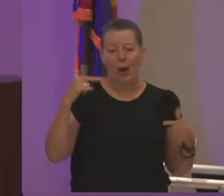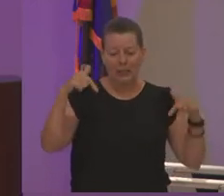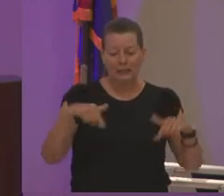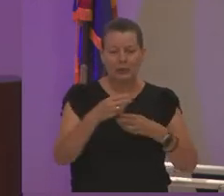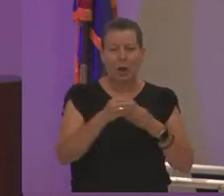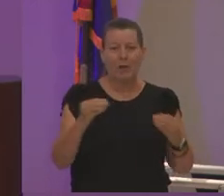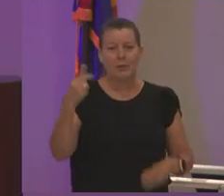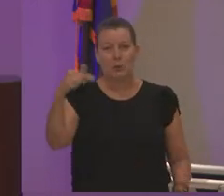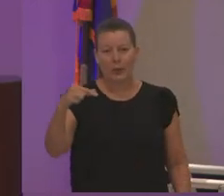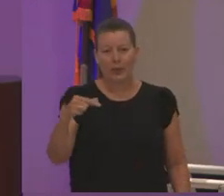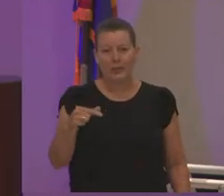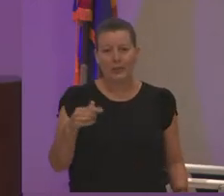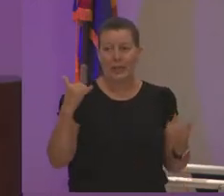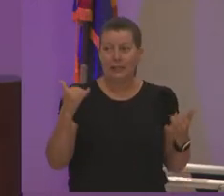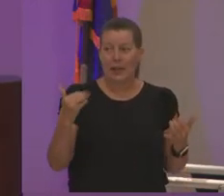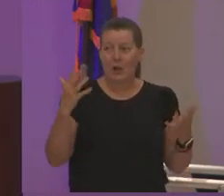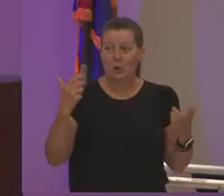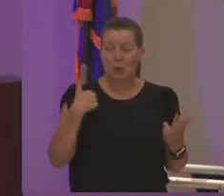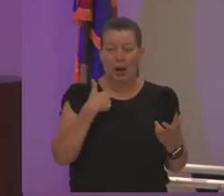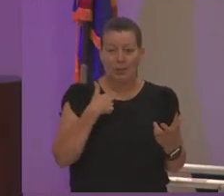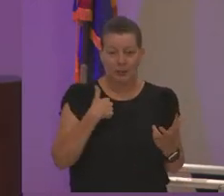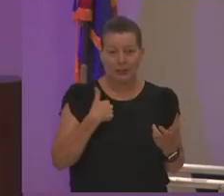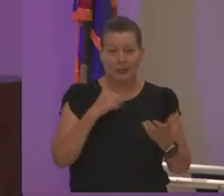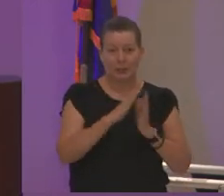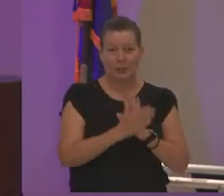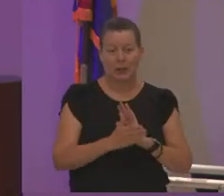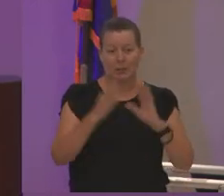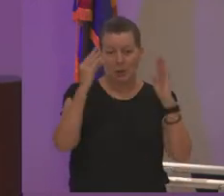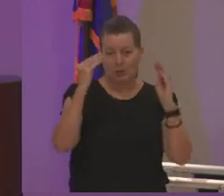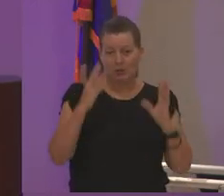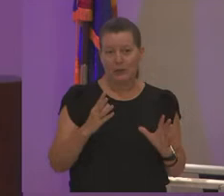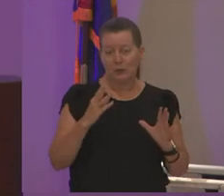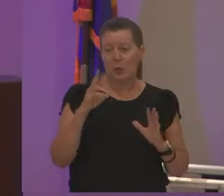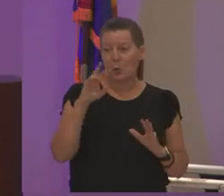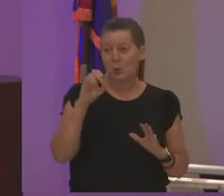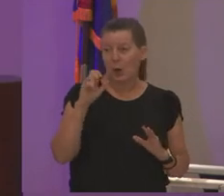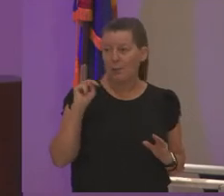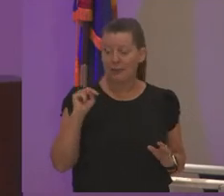saying now you want me to be professor robinson tammy now i'm just wondering how did how did green